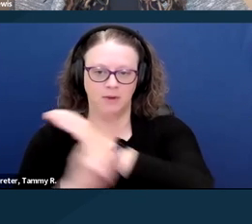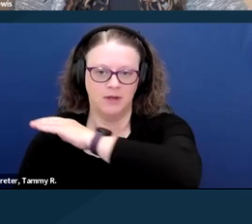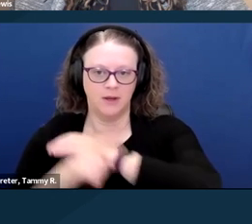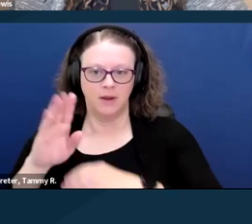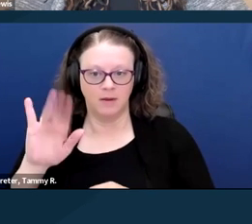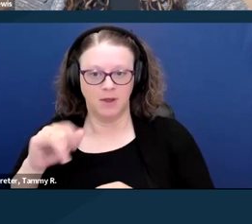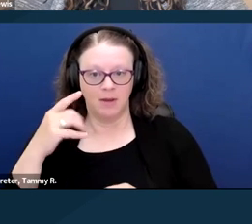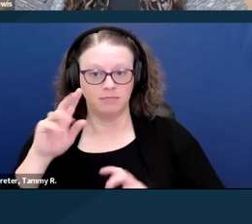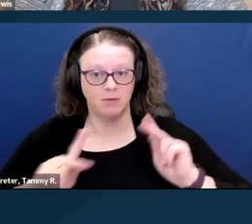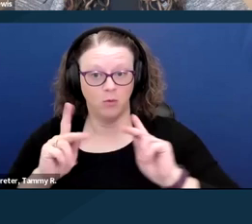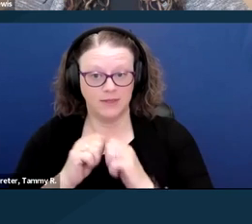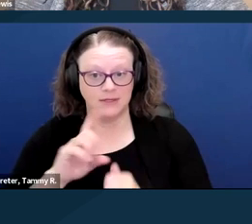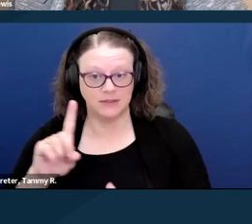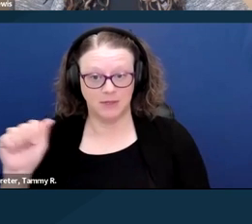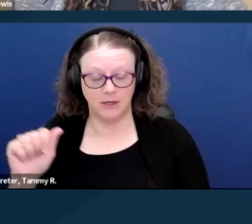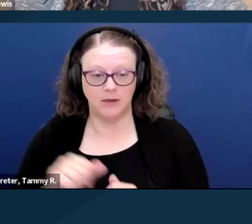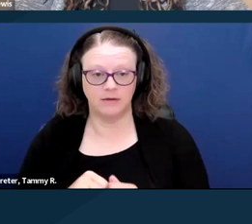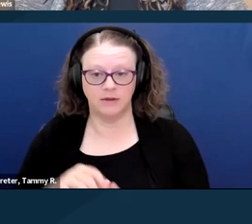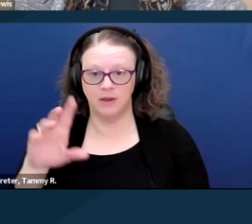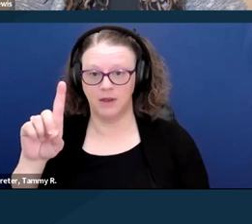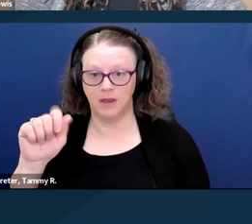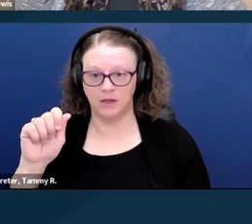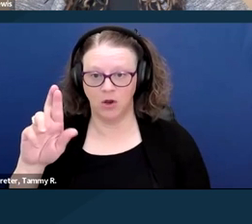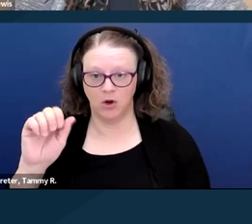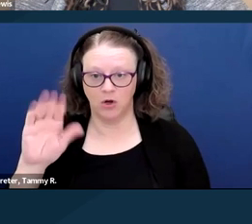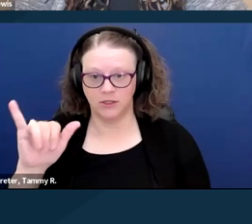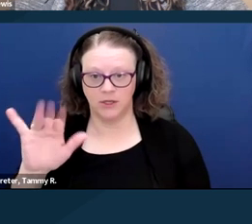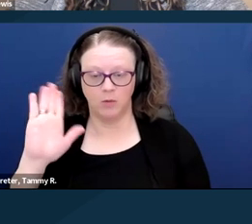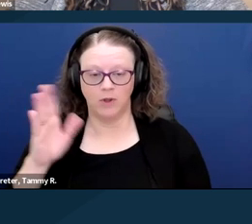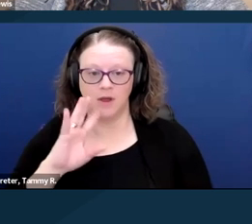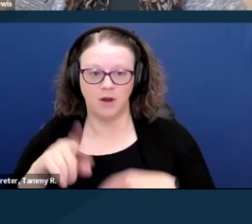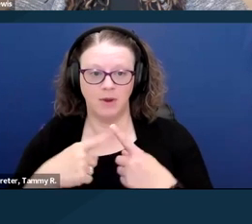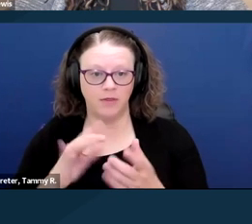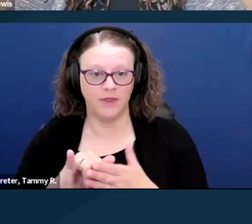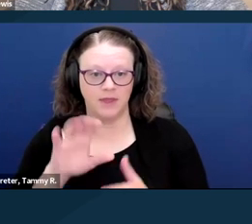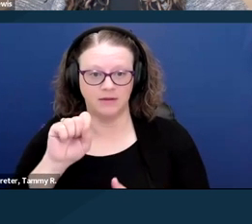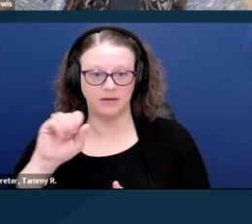Darcy will be speaking about the SSI Savings Penalty Elimination Act,